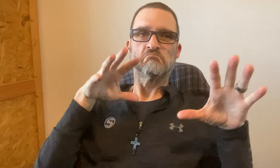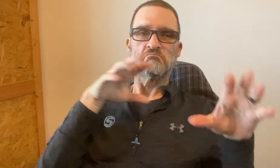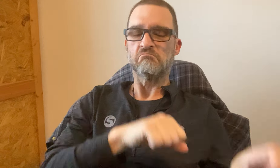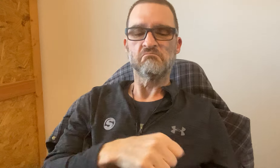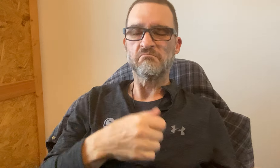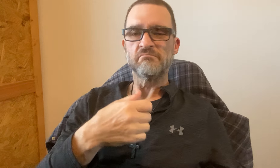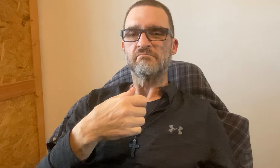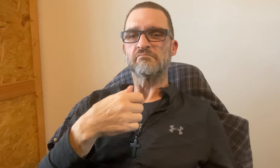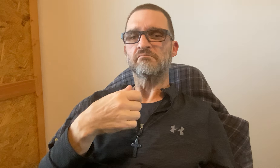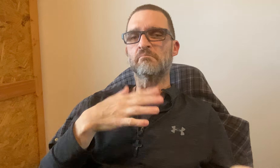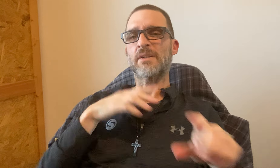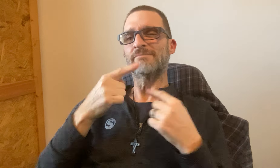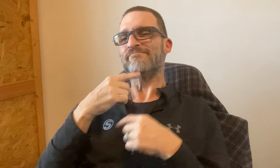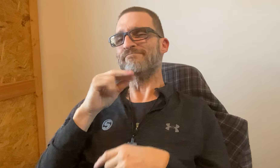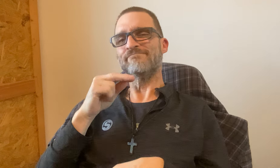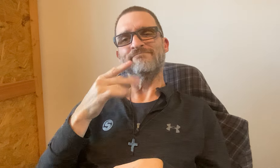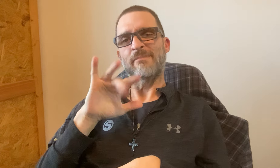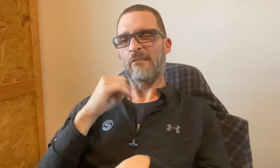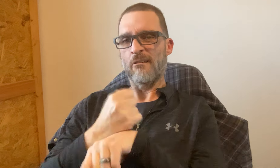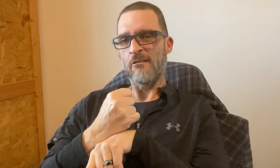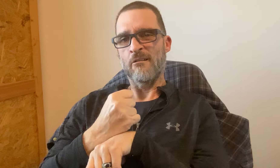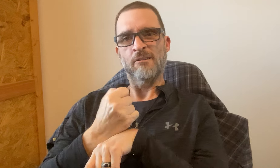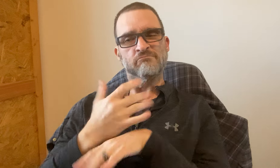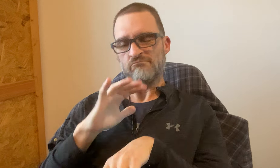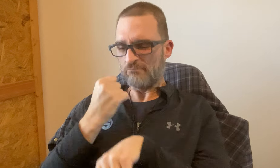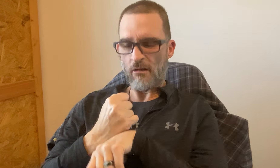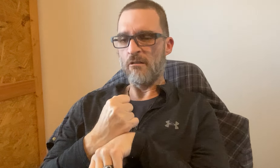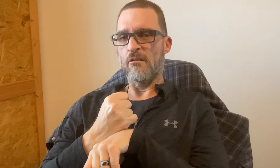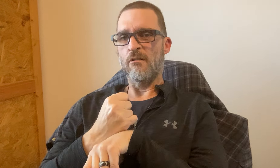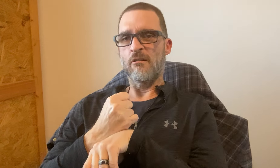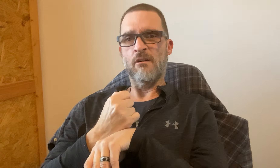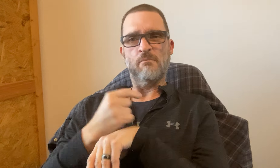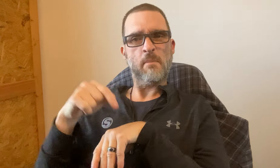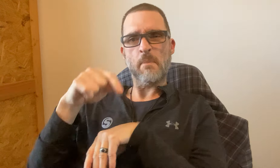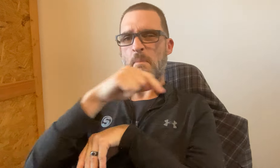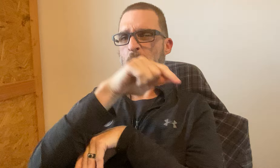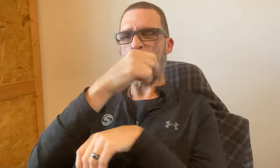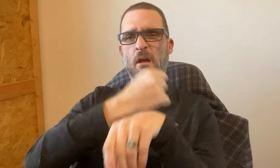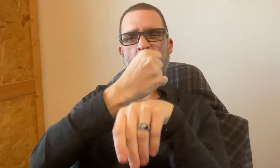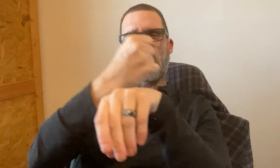I told my wife to claim #14. But my team said nope - it's locked.